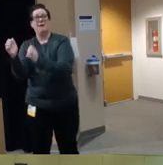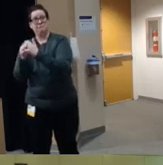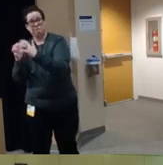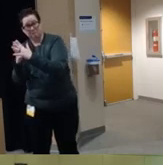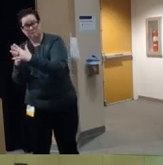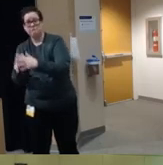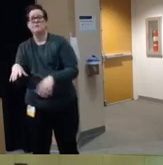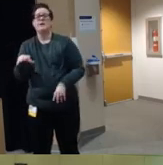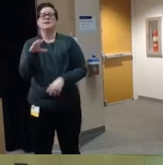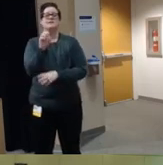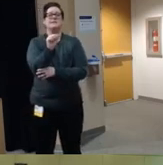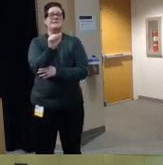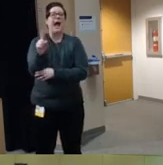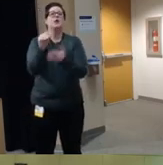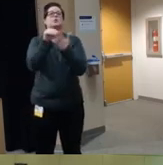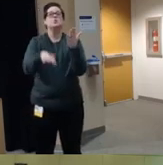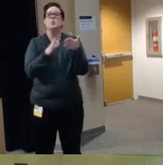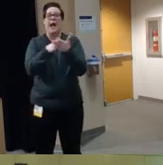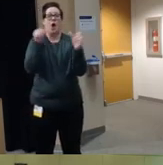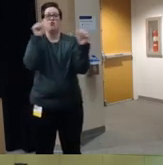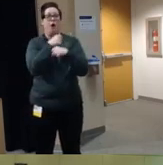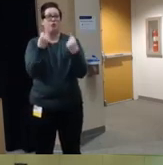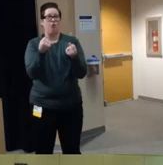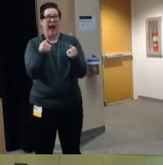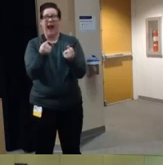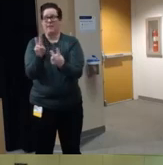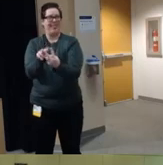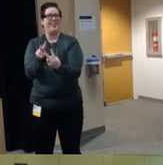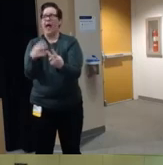Against Drunk Driving and those really became a force to be reckoned with um and something that